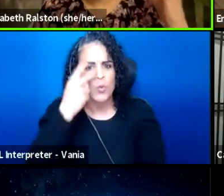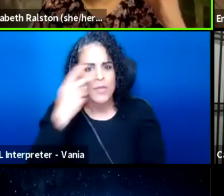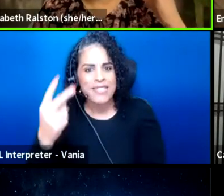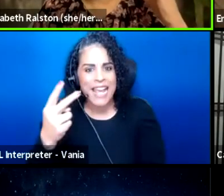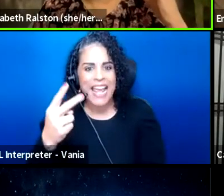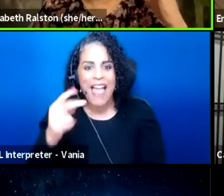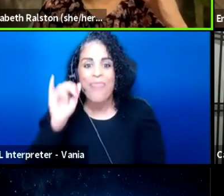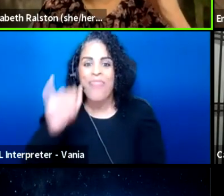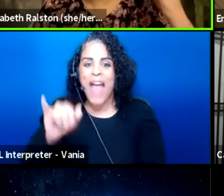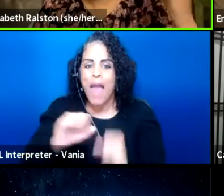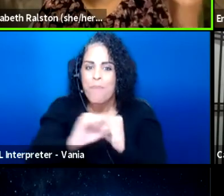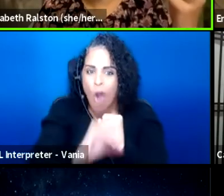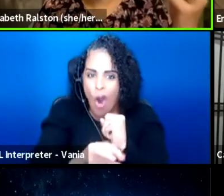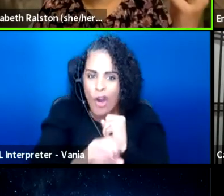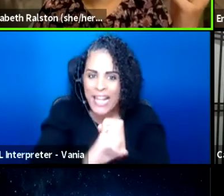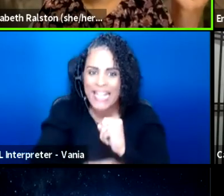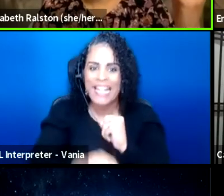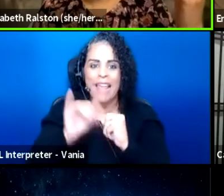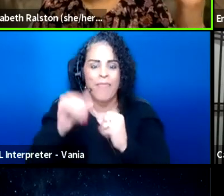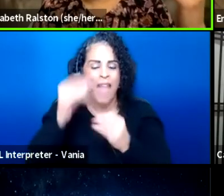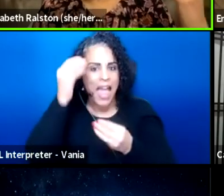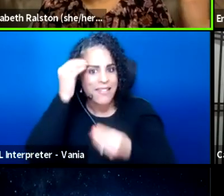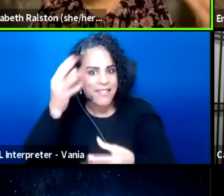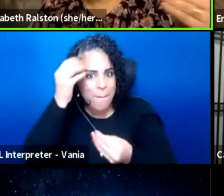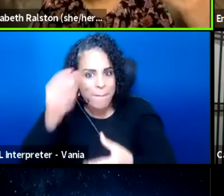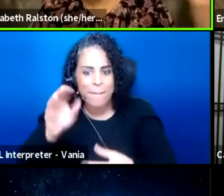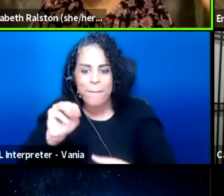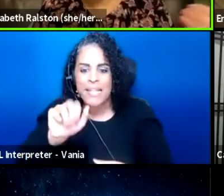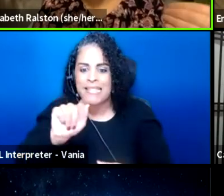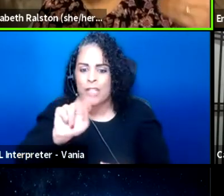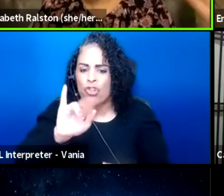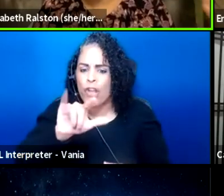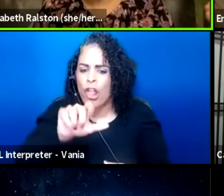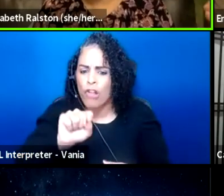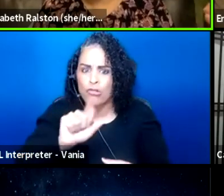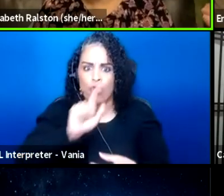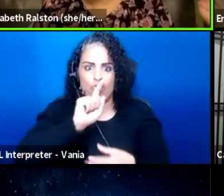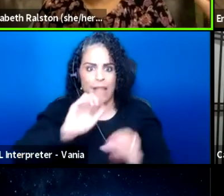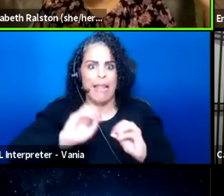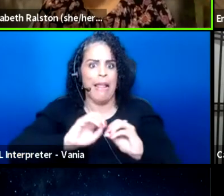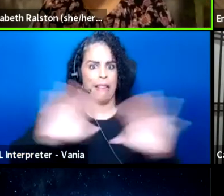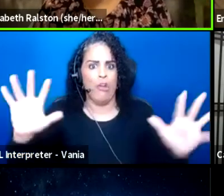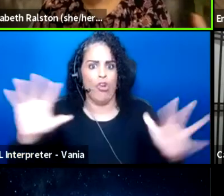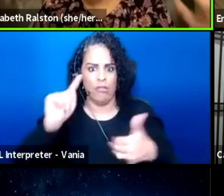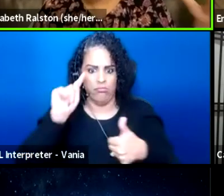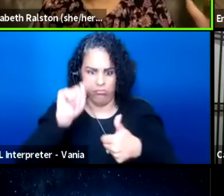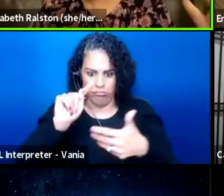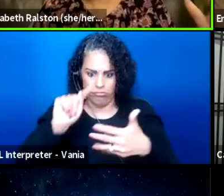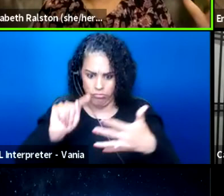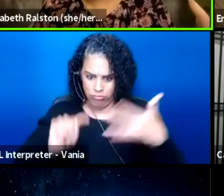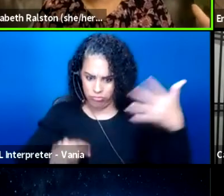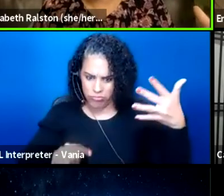and the materials really clearly outlined as to what is accessible,